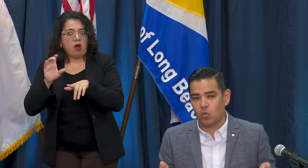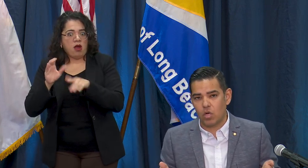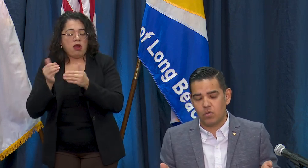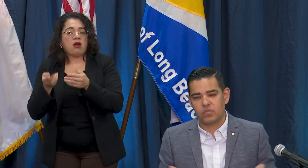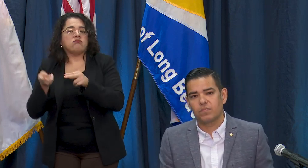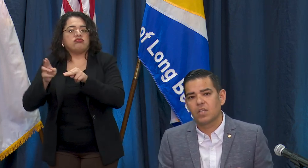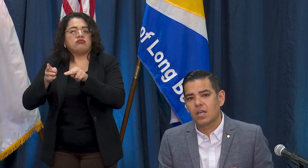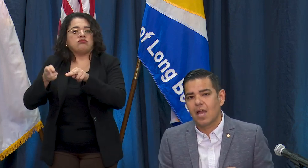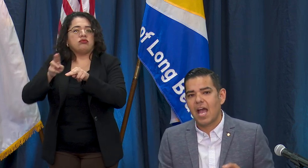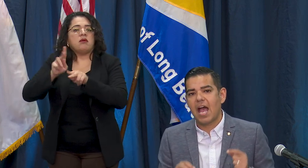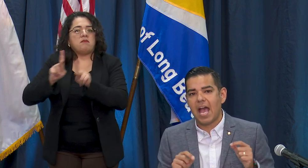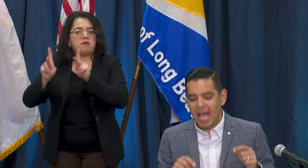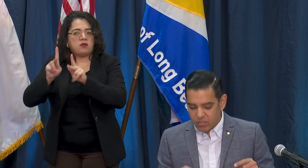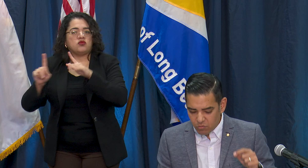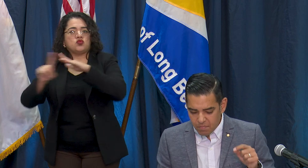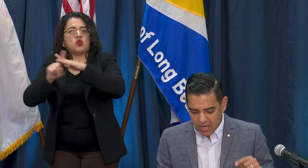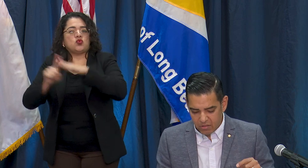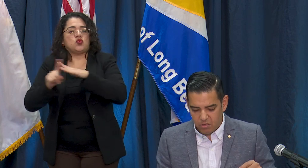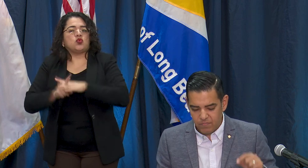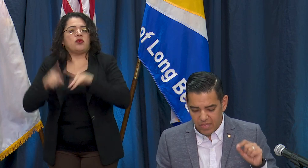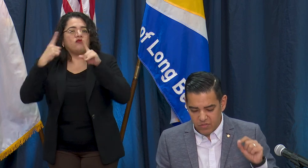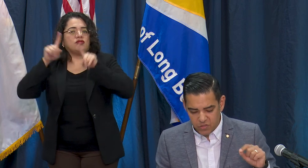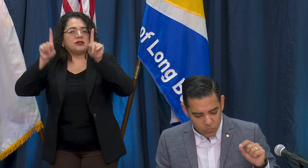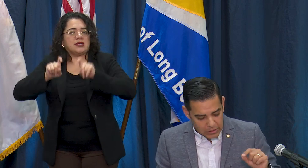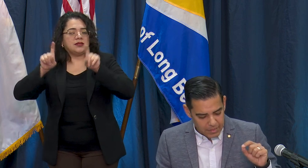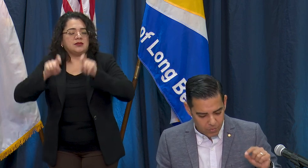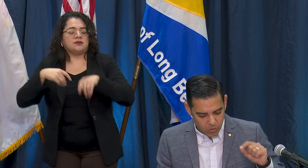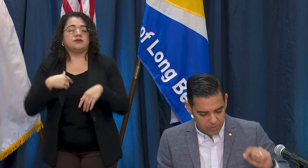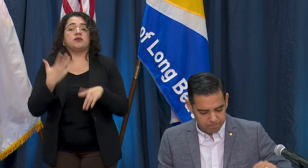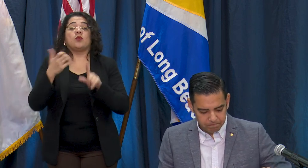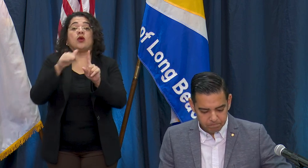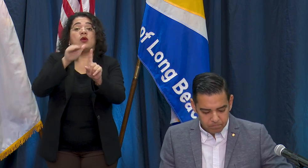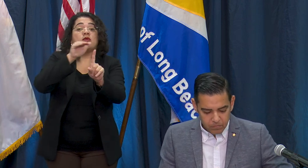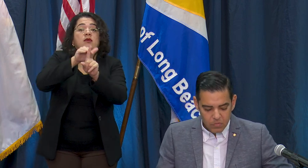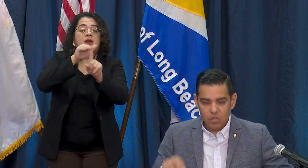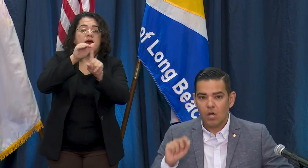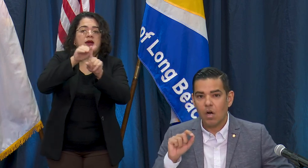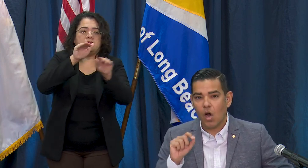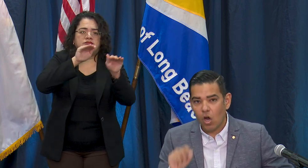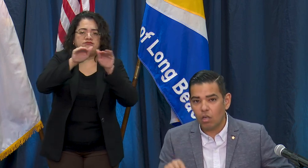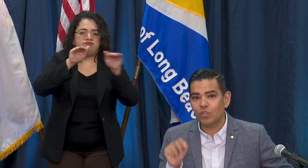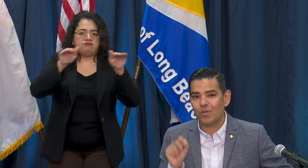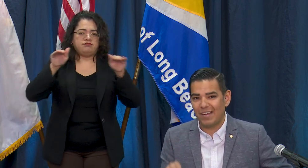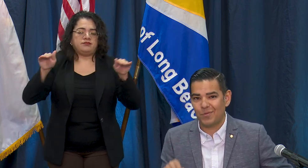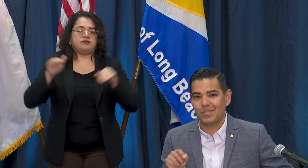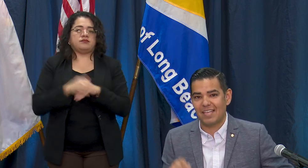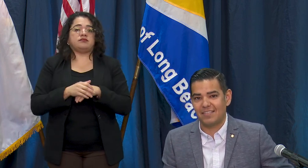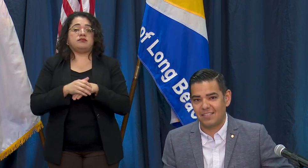grows. As a reminder and this is really important, all drive-through testing